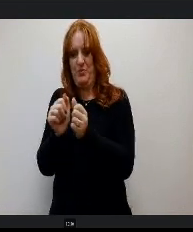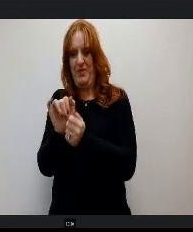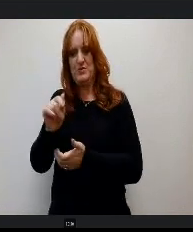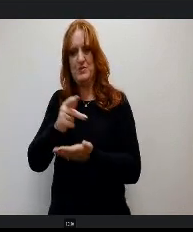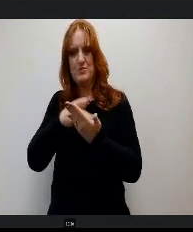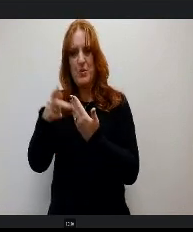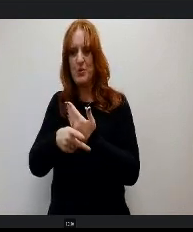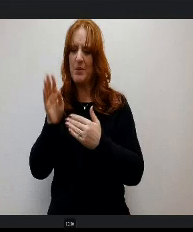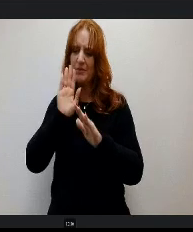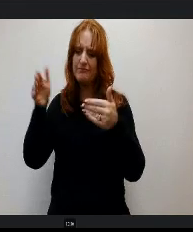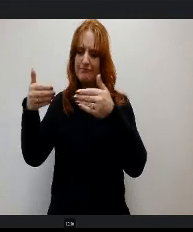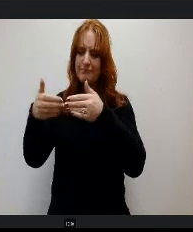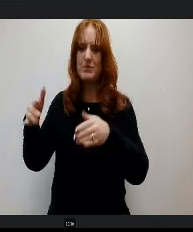essential skills we're putting them through.